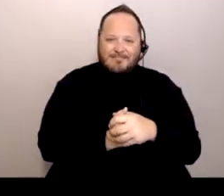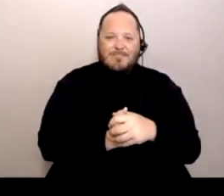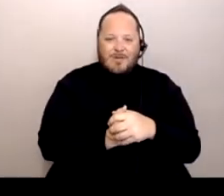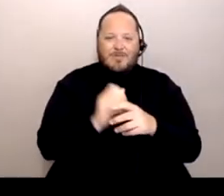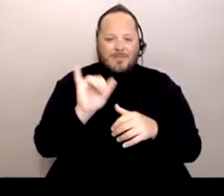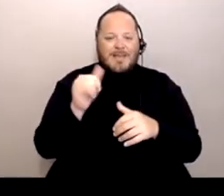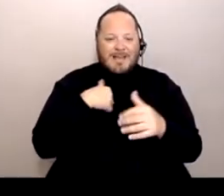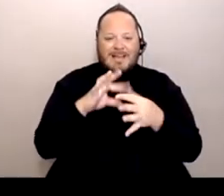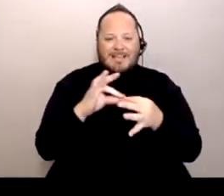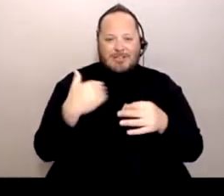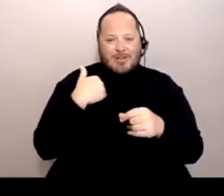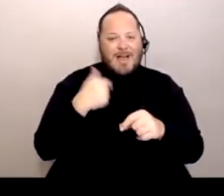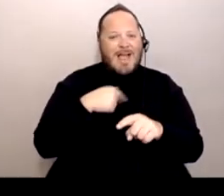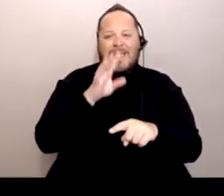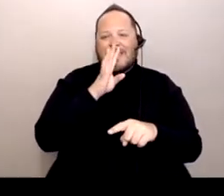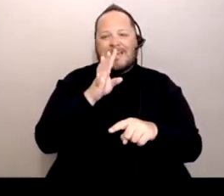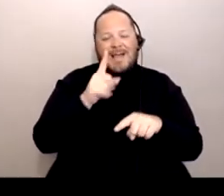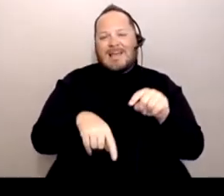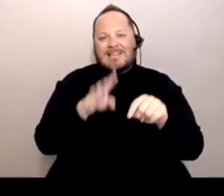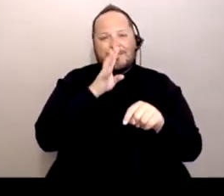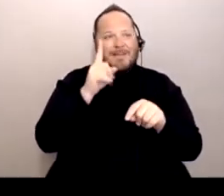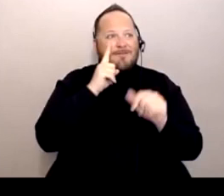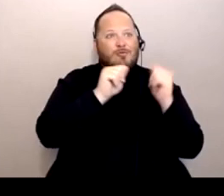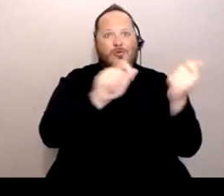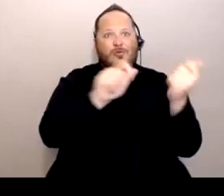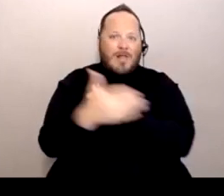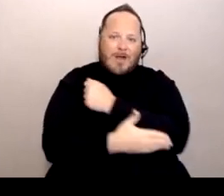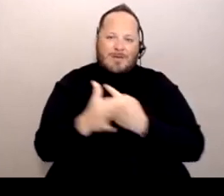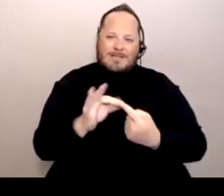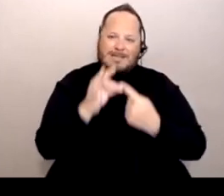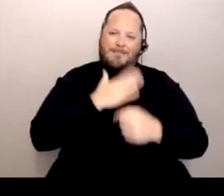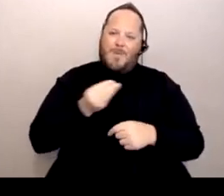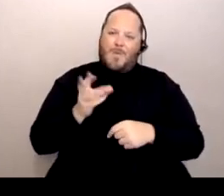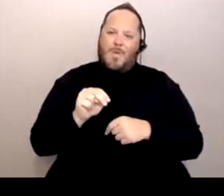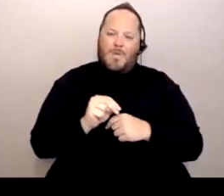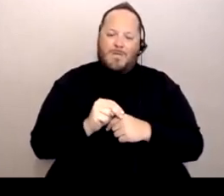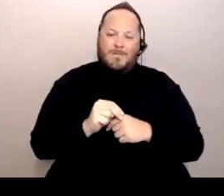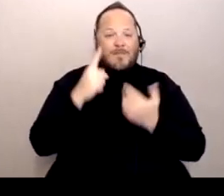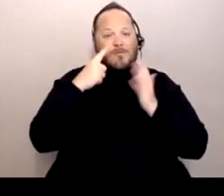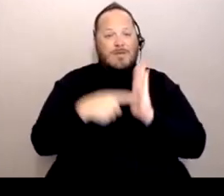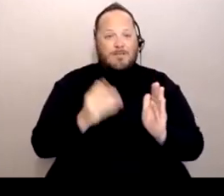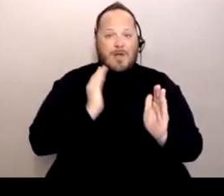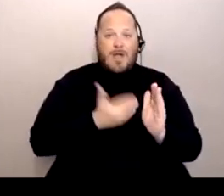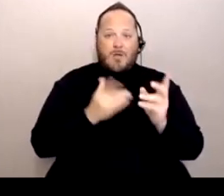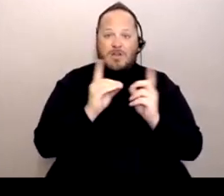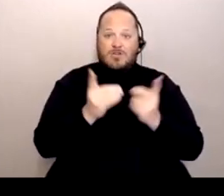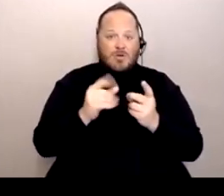I can't speak to other counties other than my own. Like, for our district, we're not opening the five days yet at all.